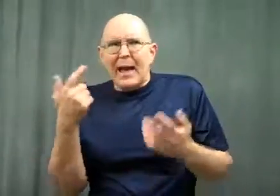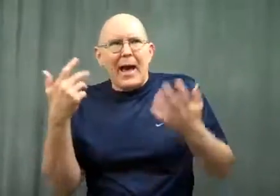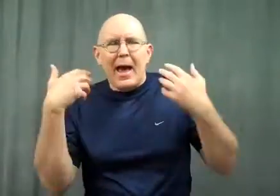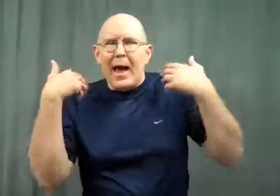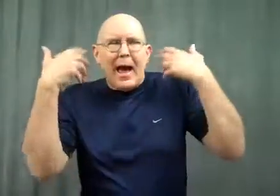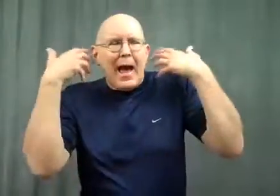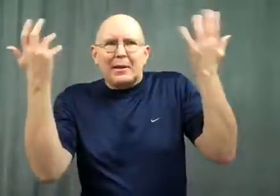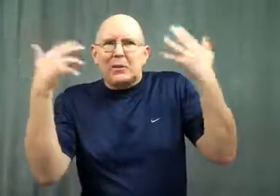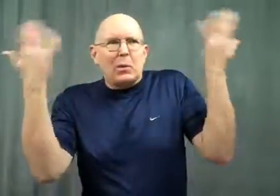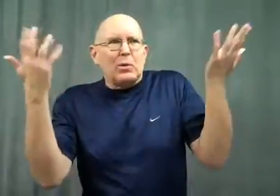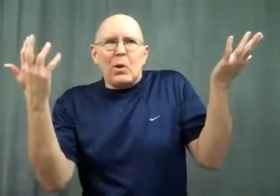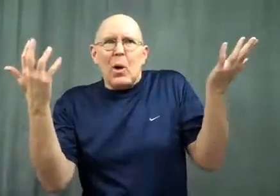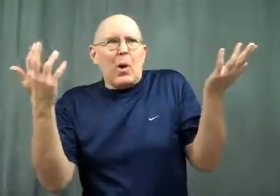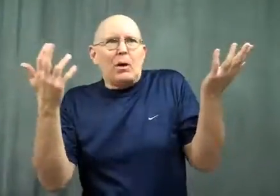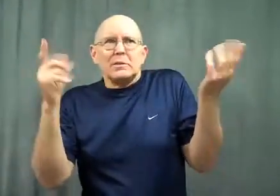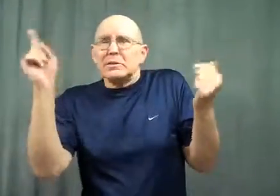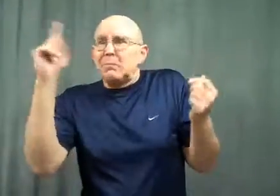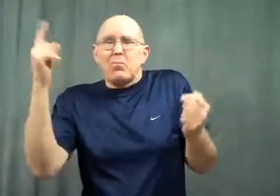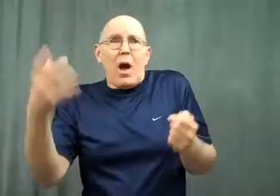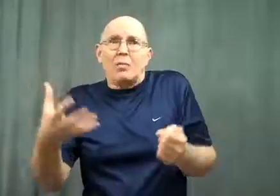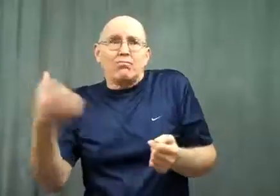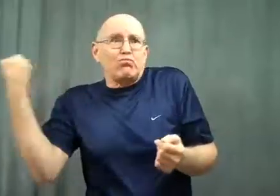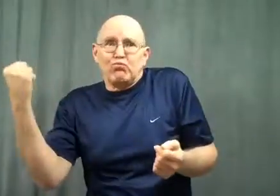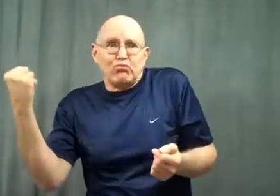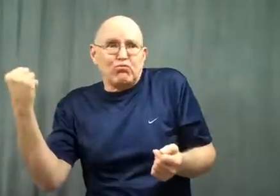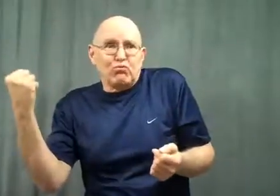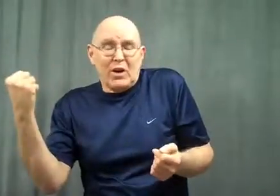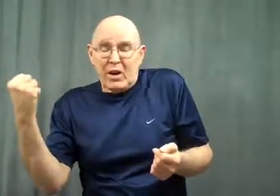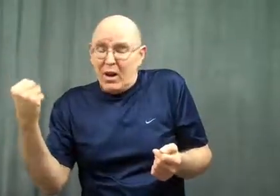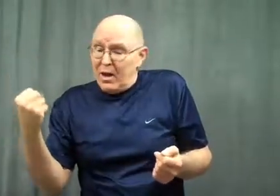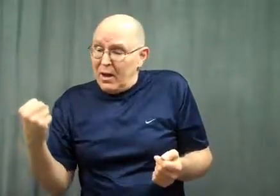The deaf man said, “I don’t know, someone must have taken it!”